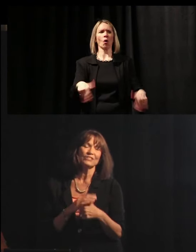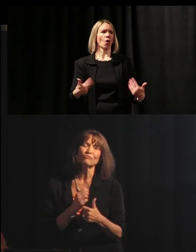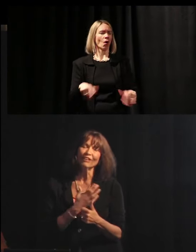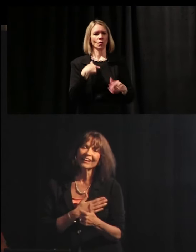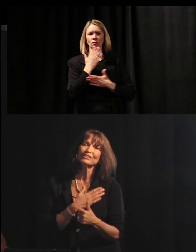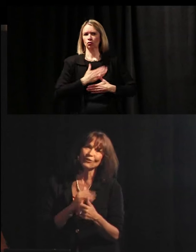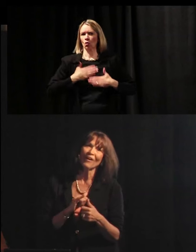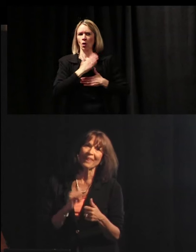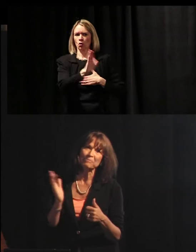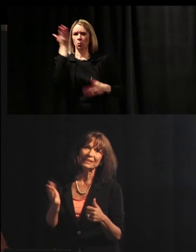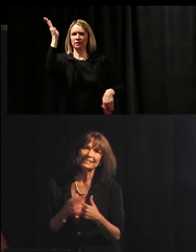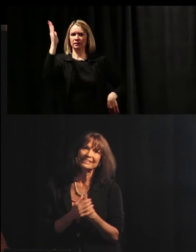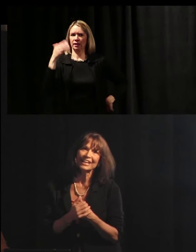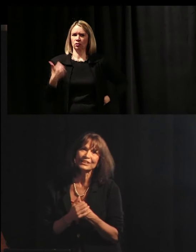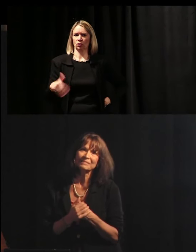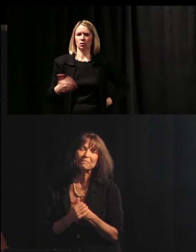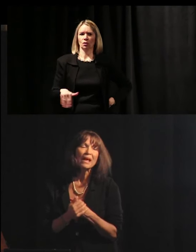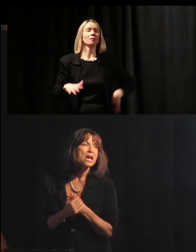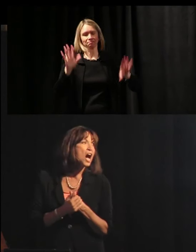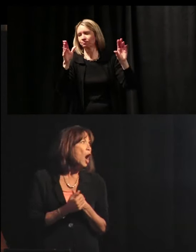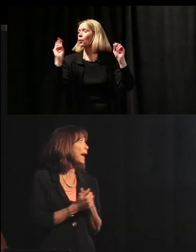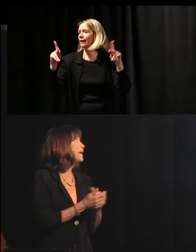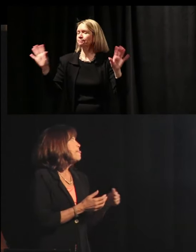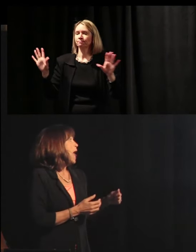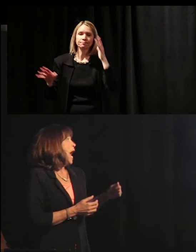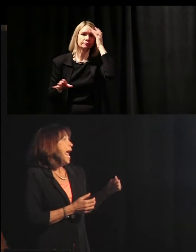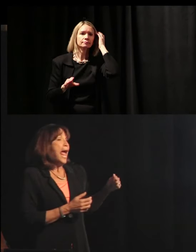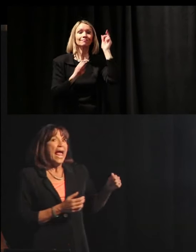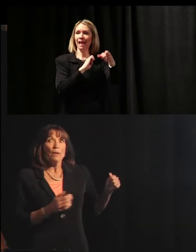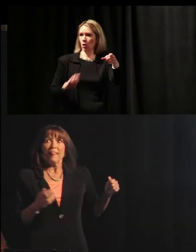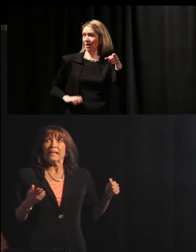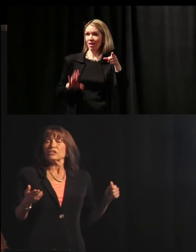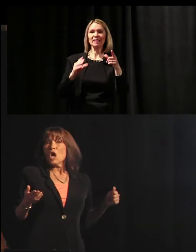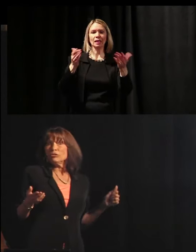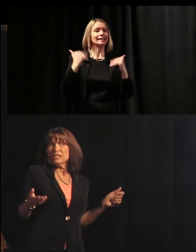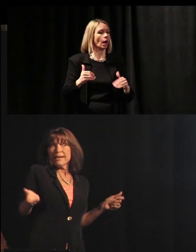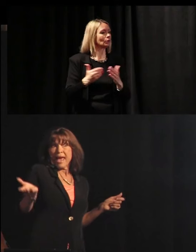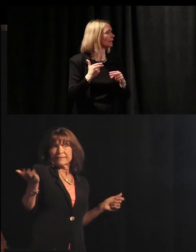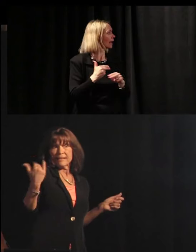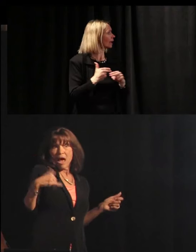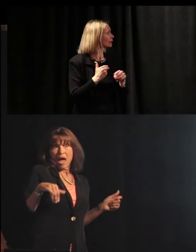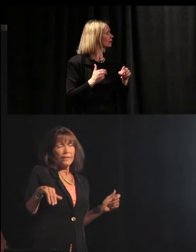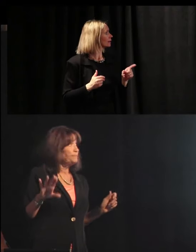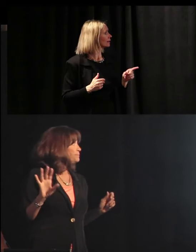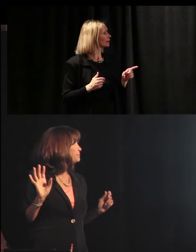I just really enjoyed that presentation. Okay. Anyway, let's go to the next slide.